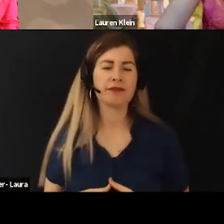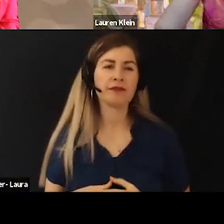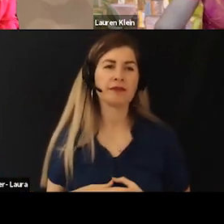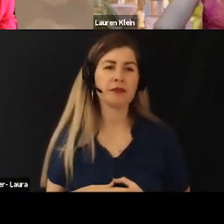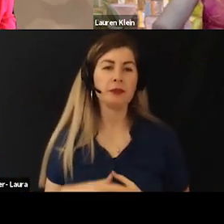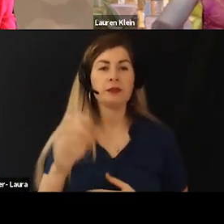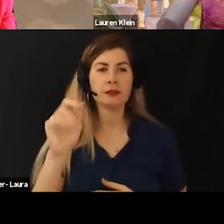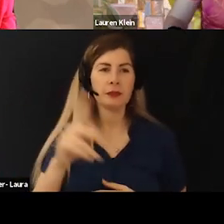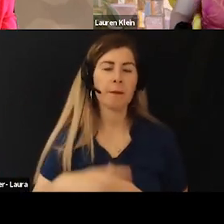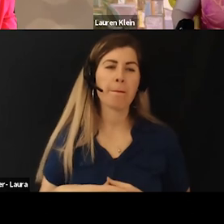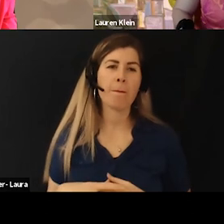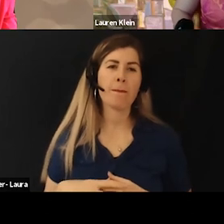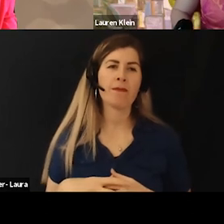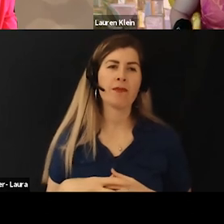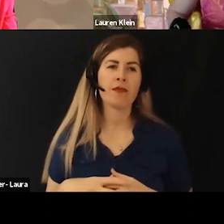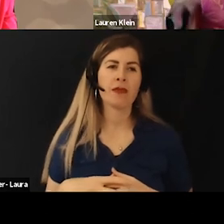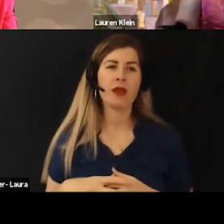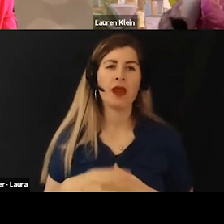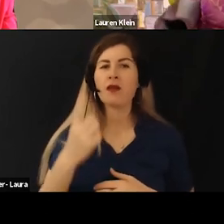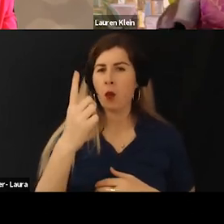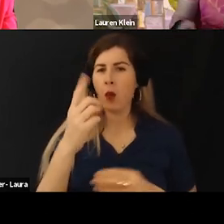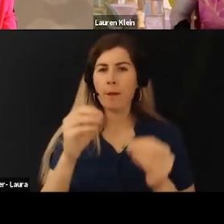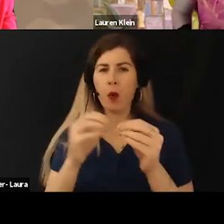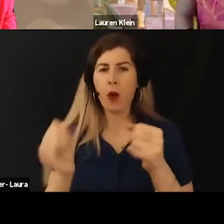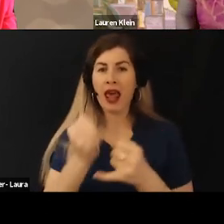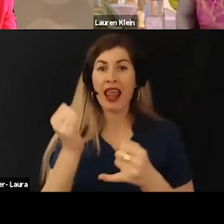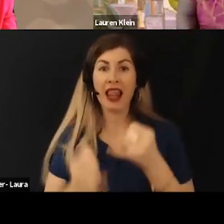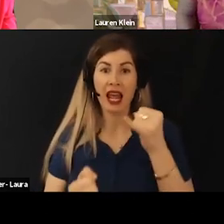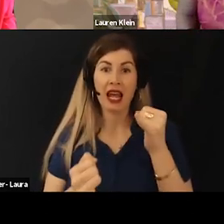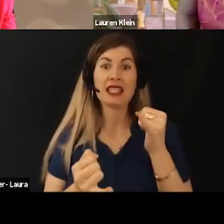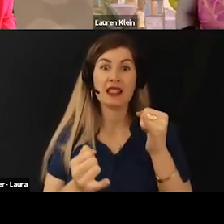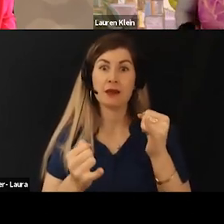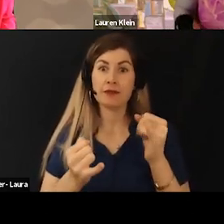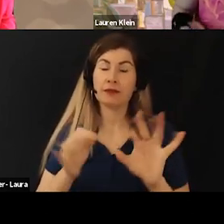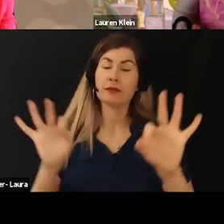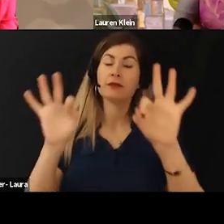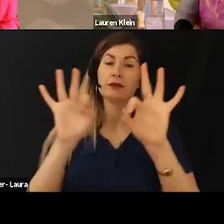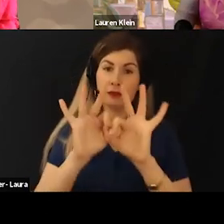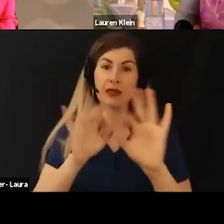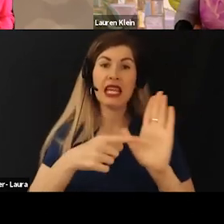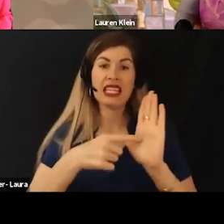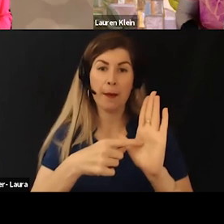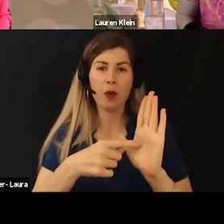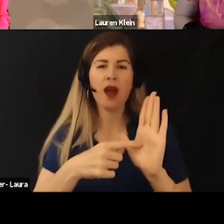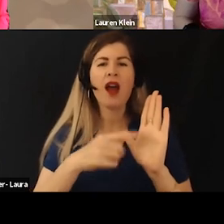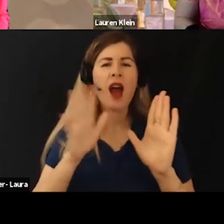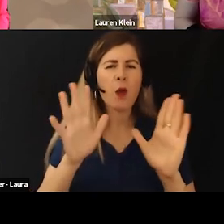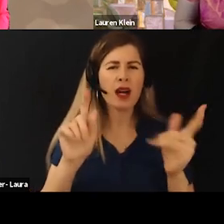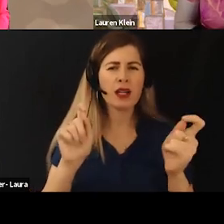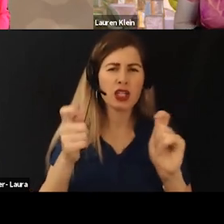Okay. So we have one last big example to talk about and I want to pivot a little bit here.